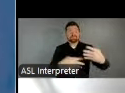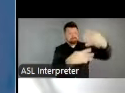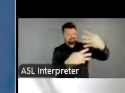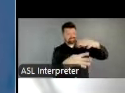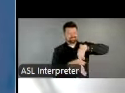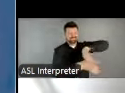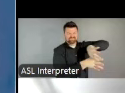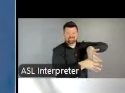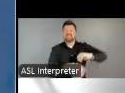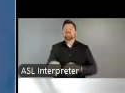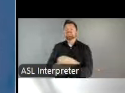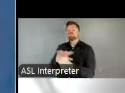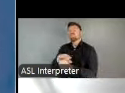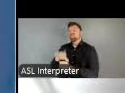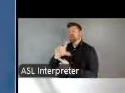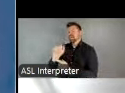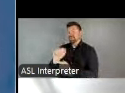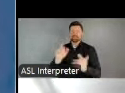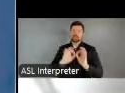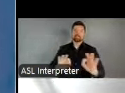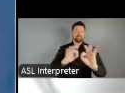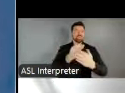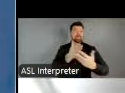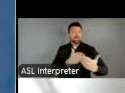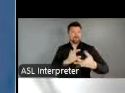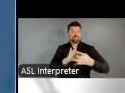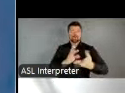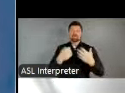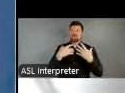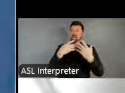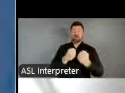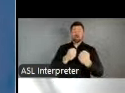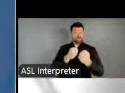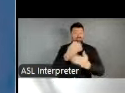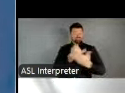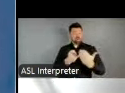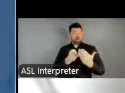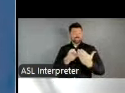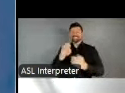are a critical component to a healthy and vibrant arts ecosystem, and in turn, a healthy, connected